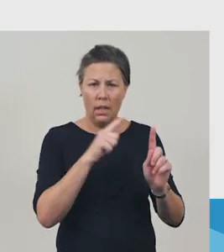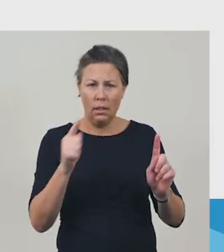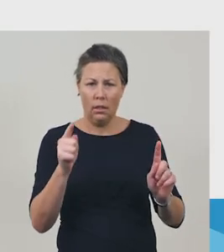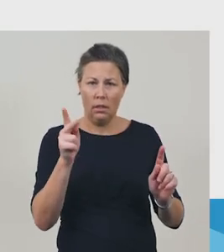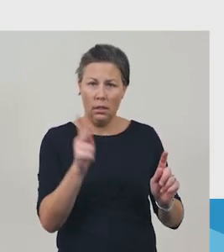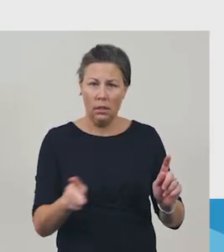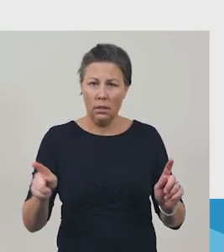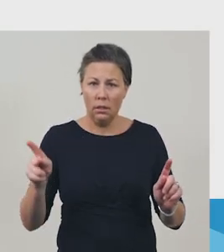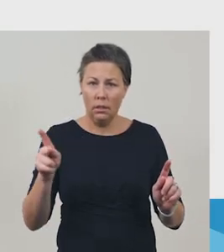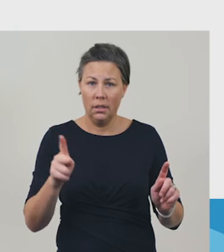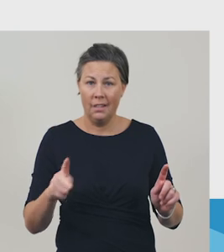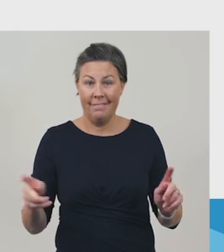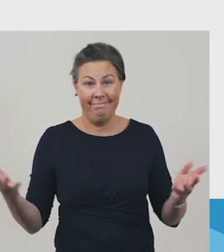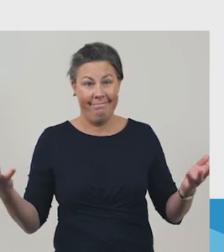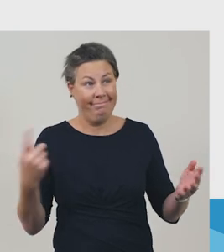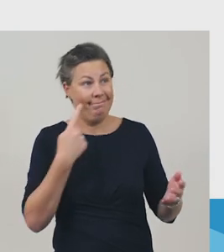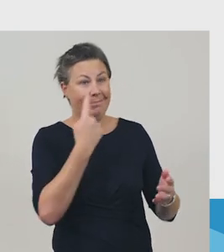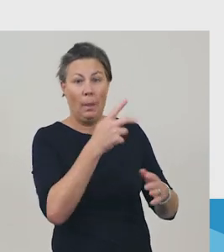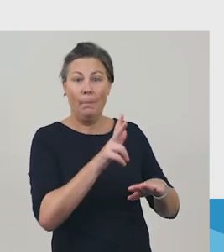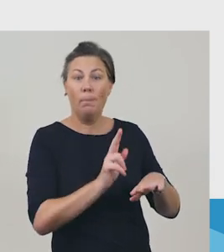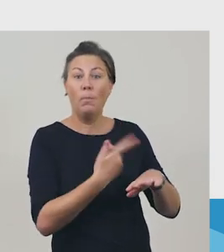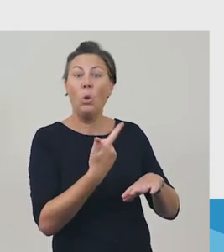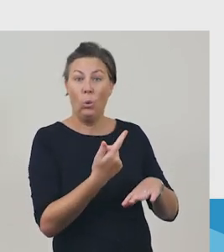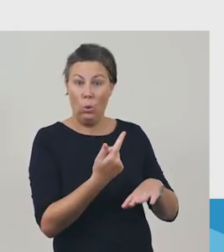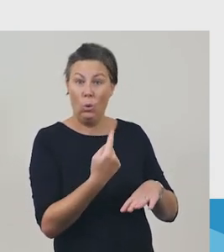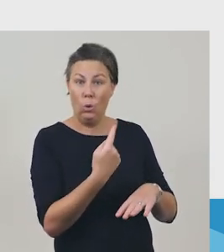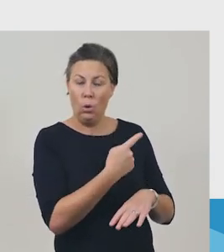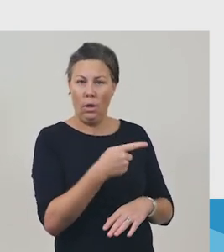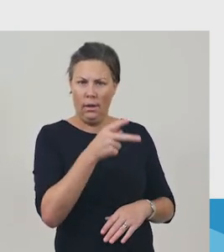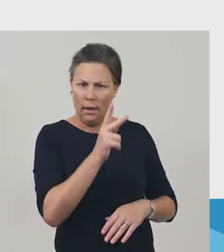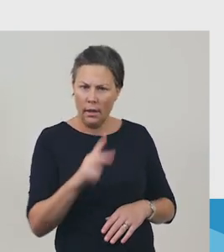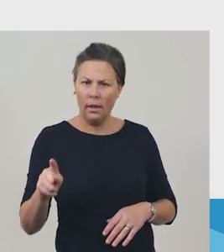That’s right. In the poem, the poet repeats the lines,